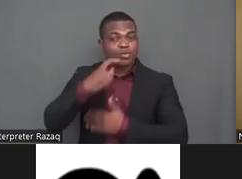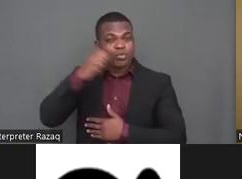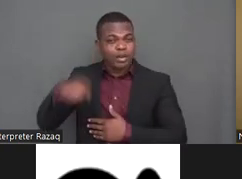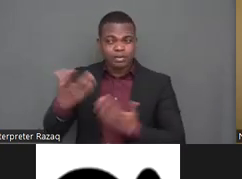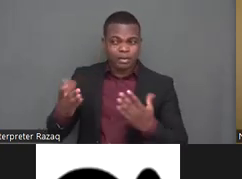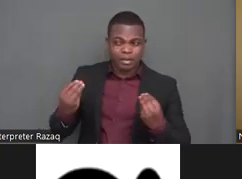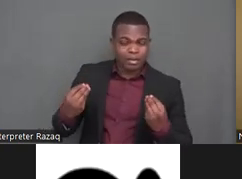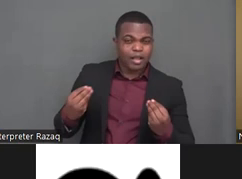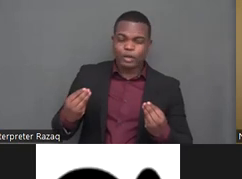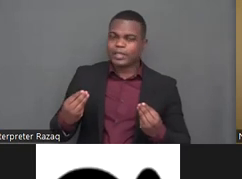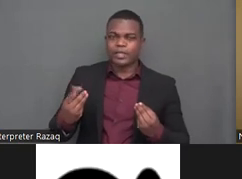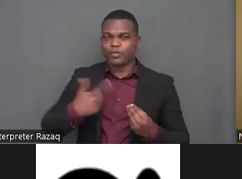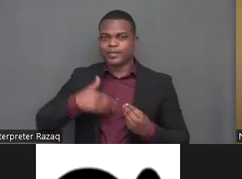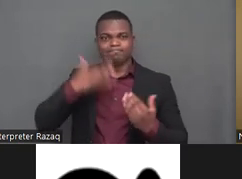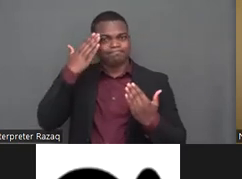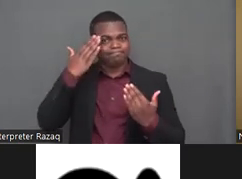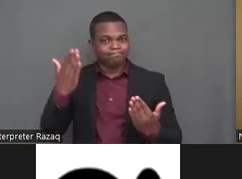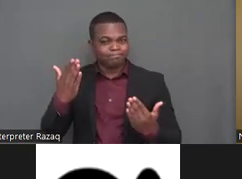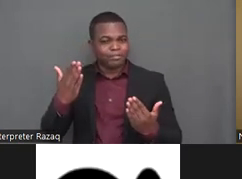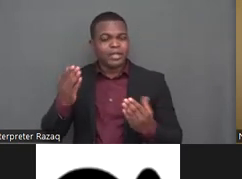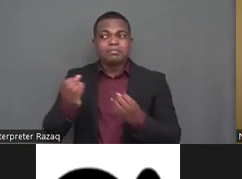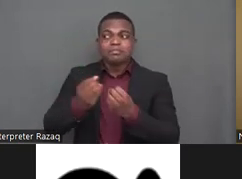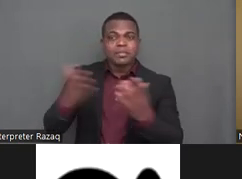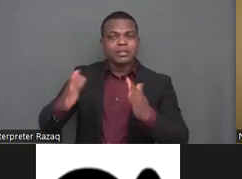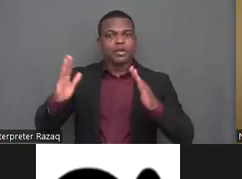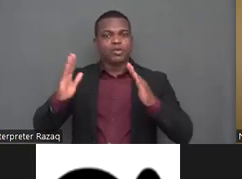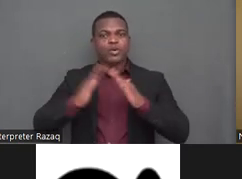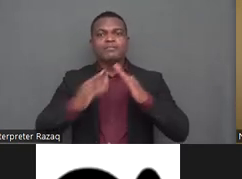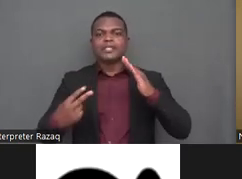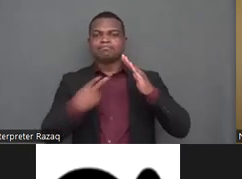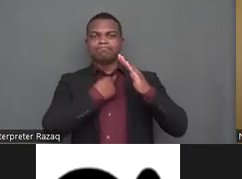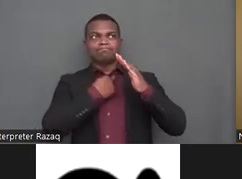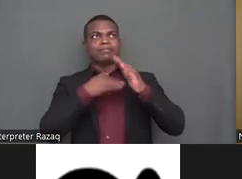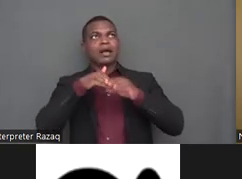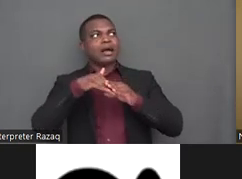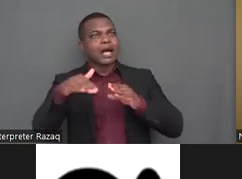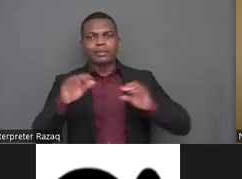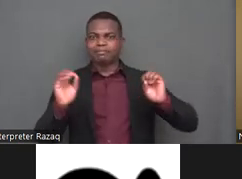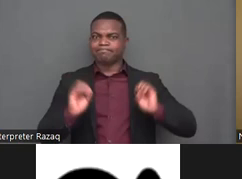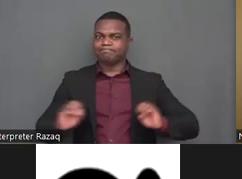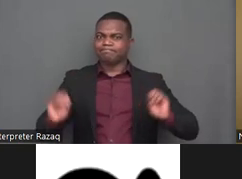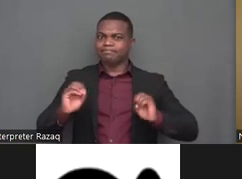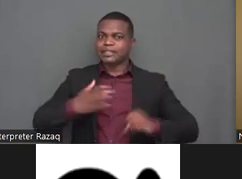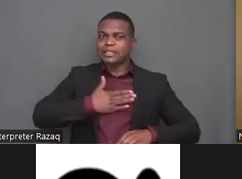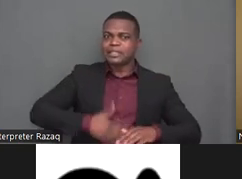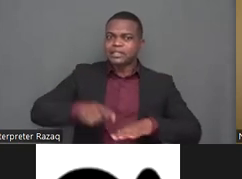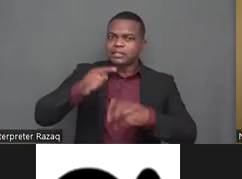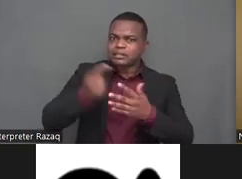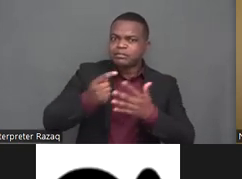many are simply left just just left behind in many different ways the convention requires states